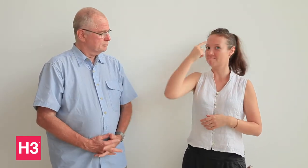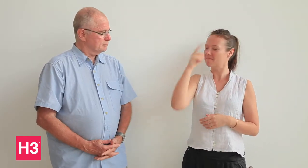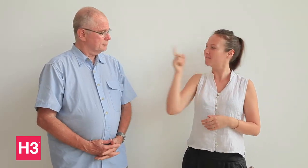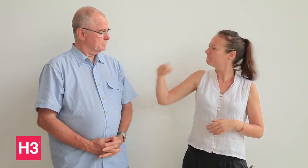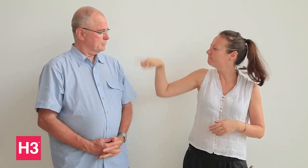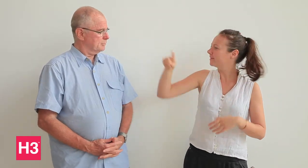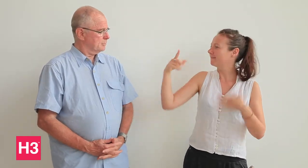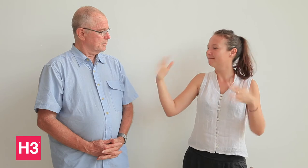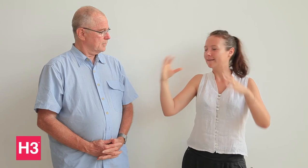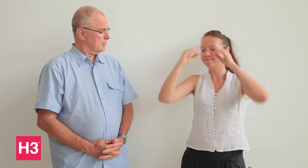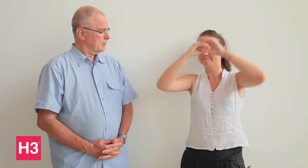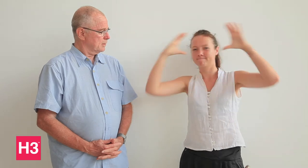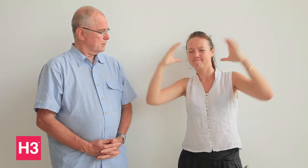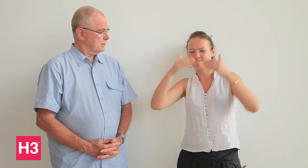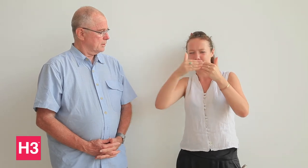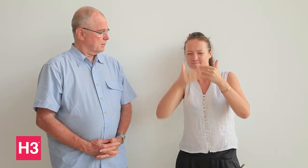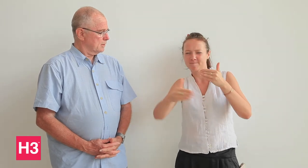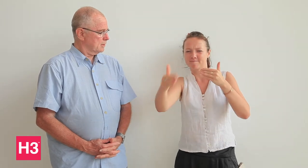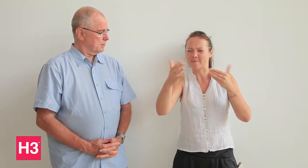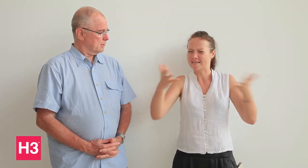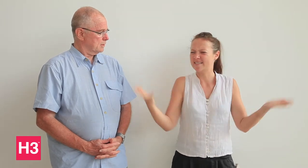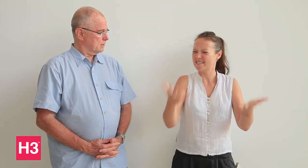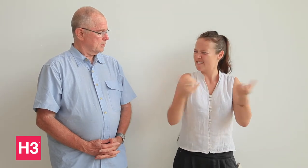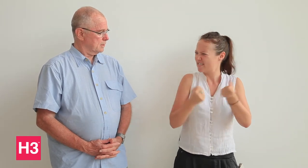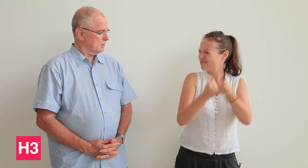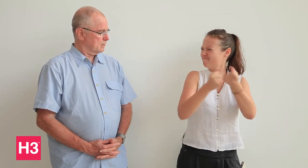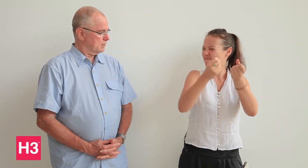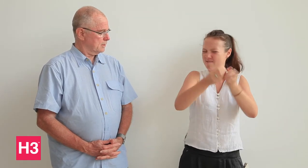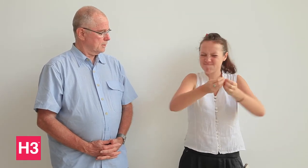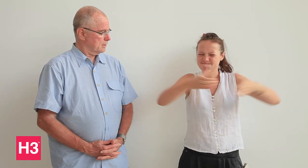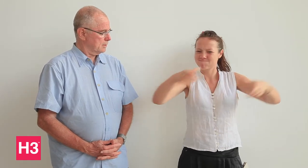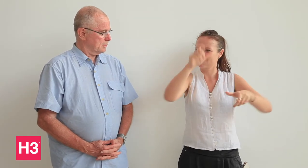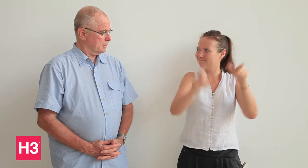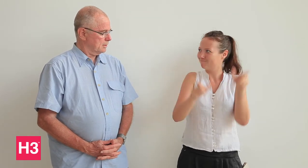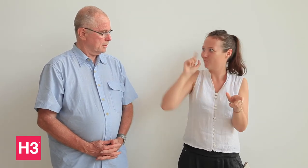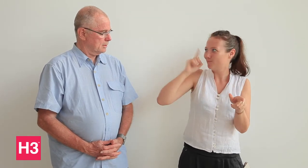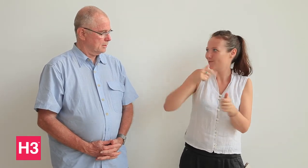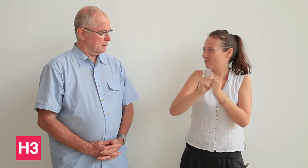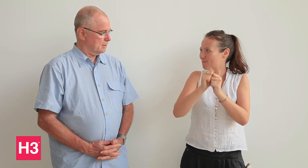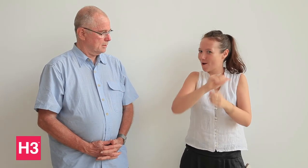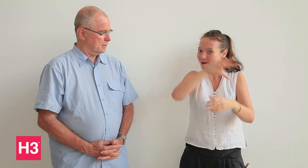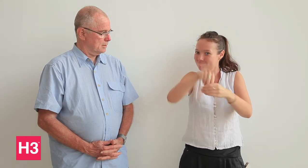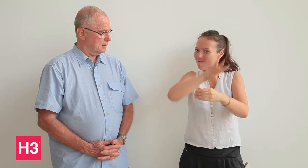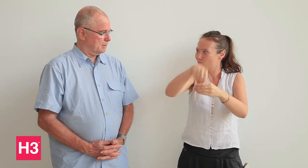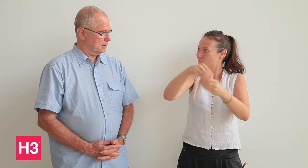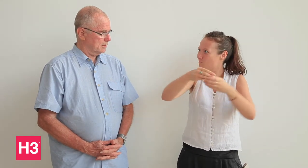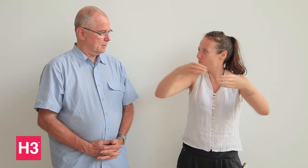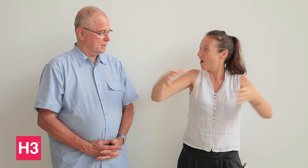Have you thought about how to advocate future Deaf youth to